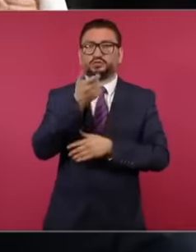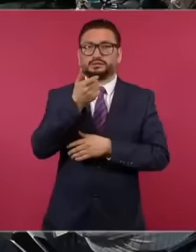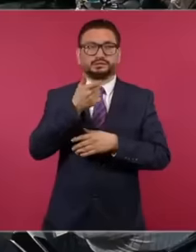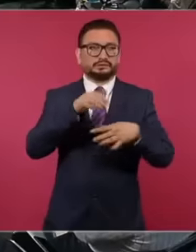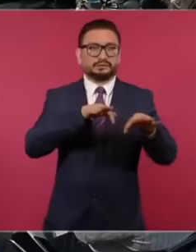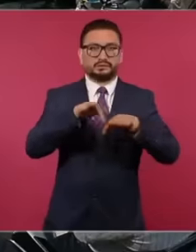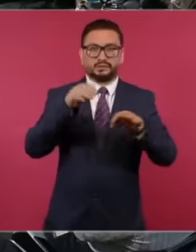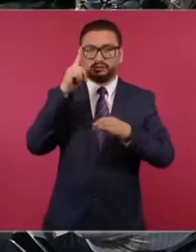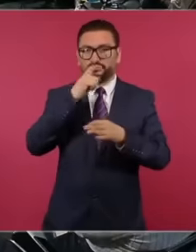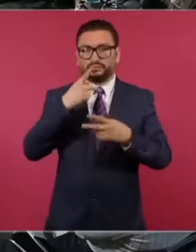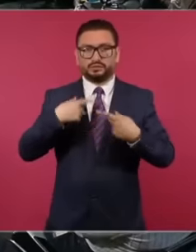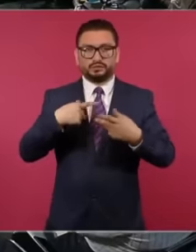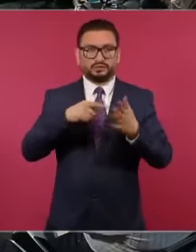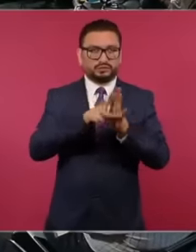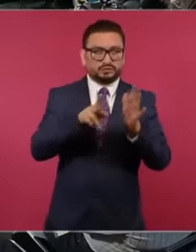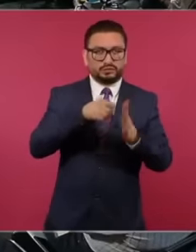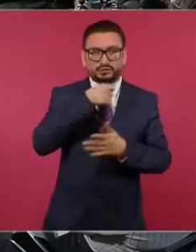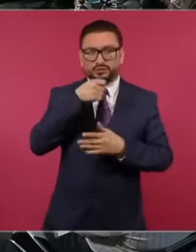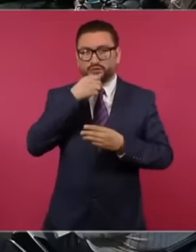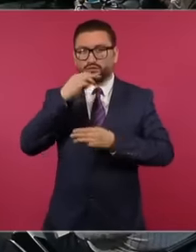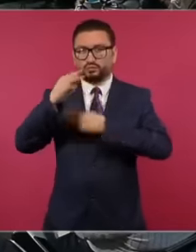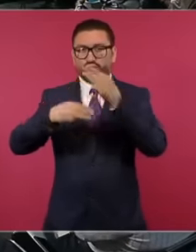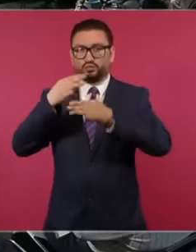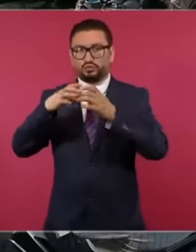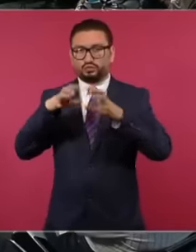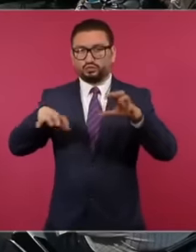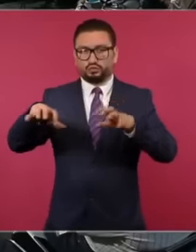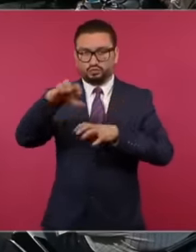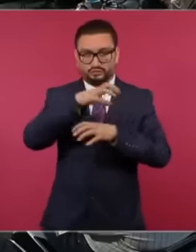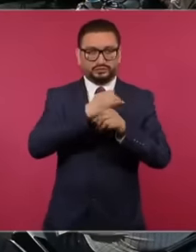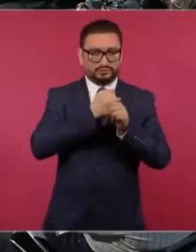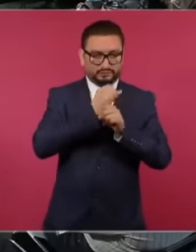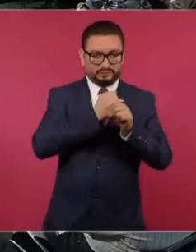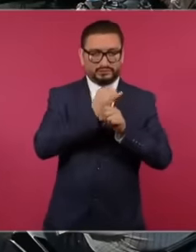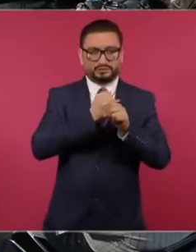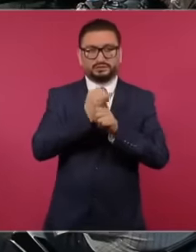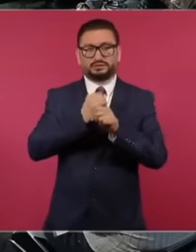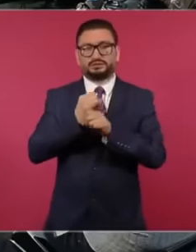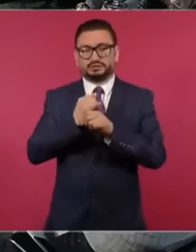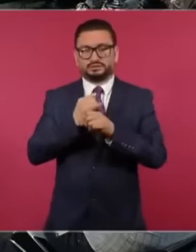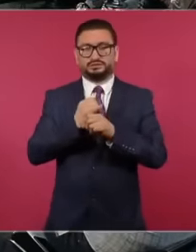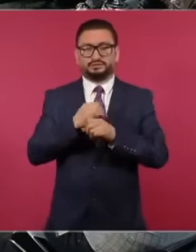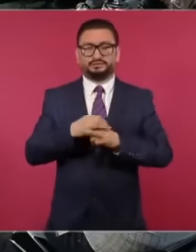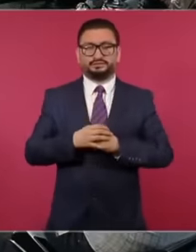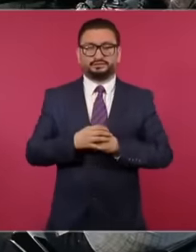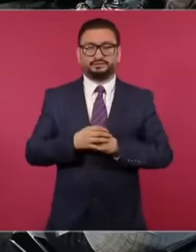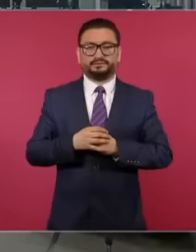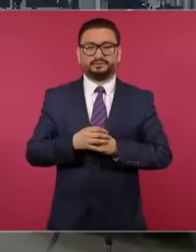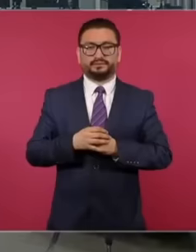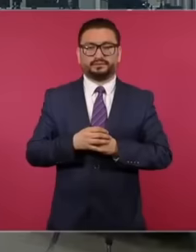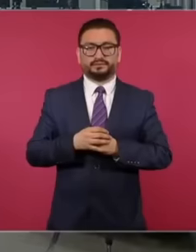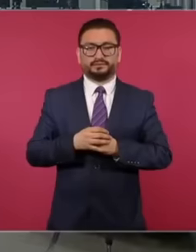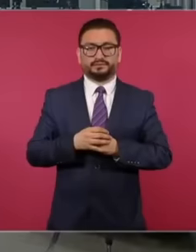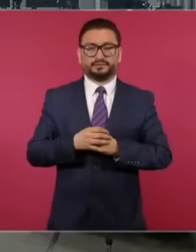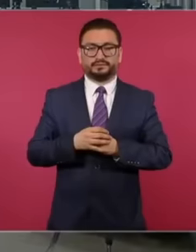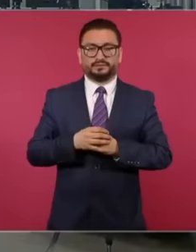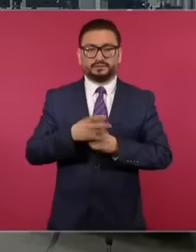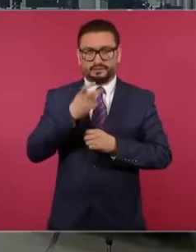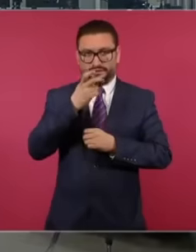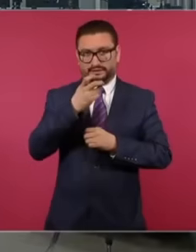of journalists in different parts of the world, this research is part of this This matter